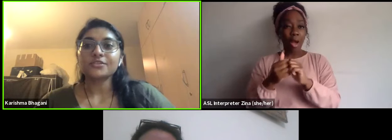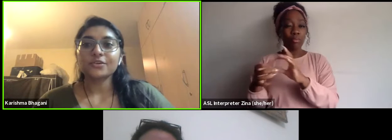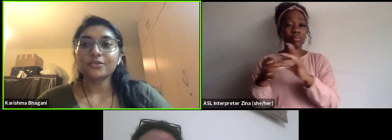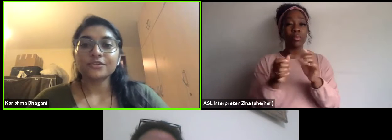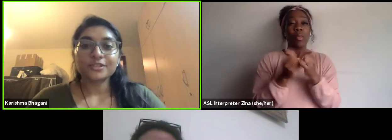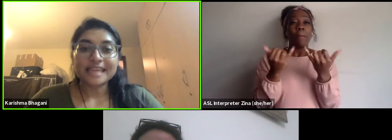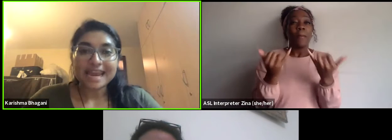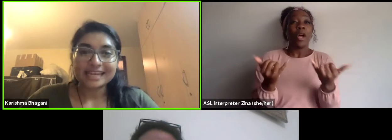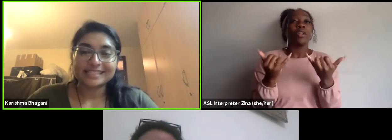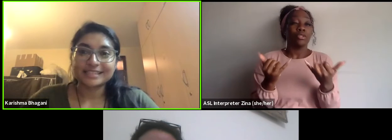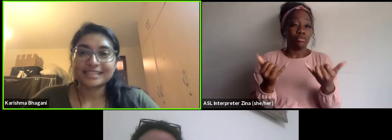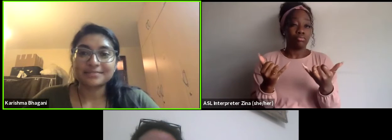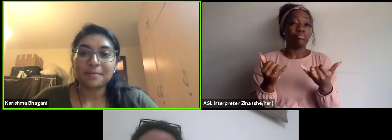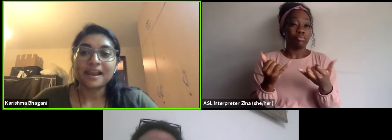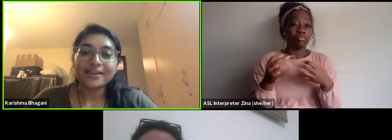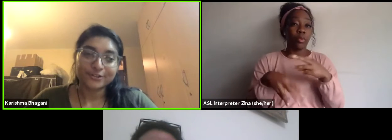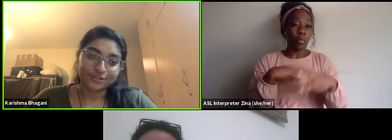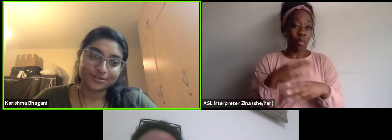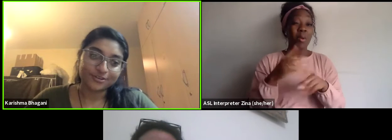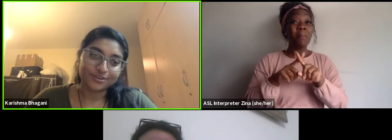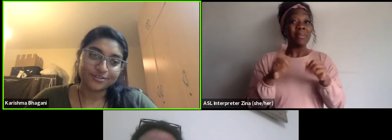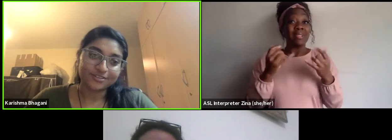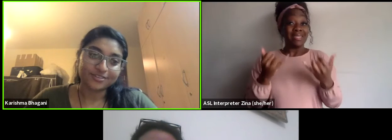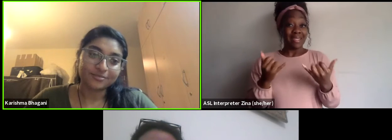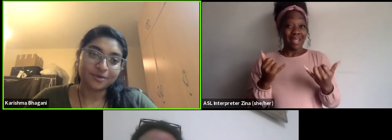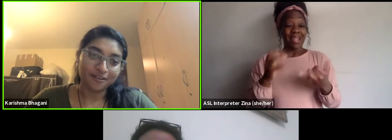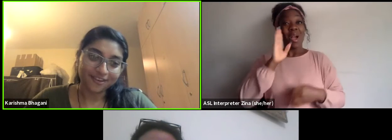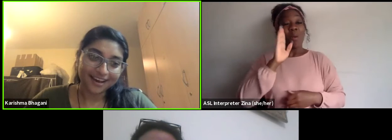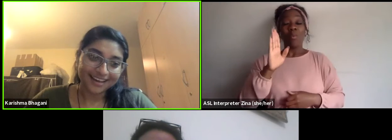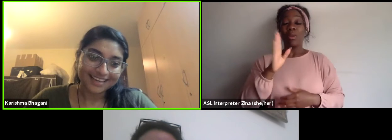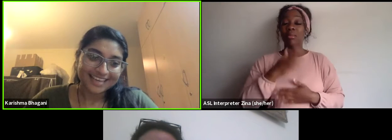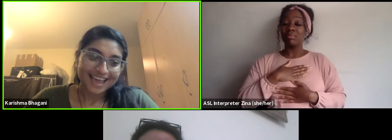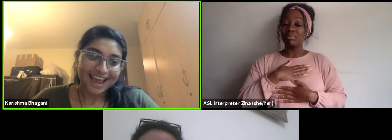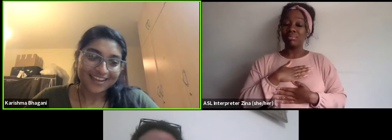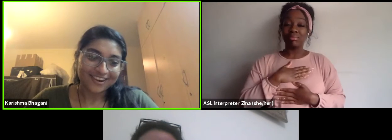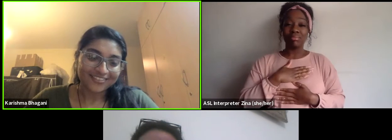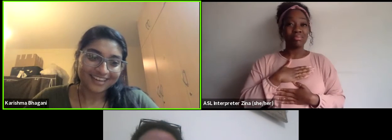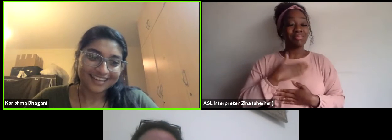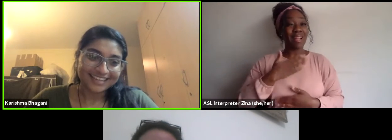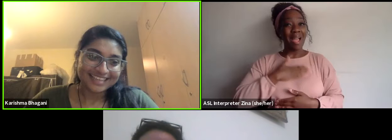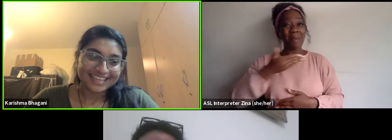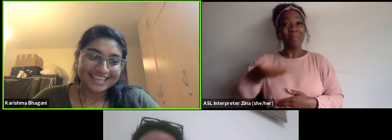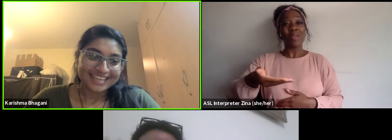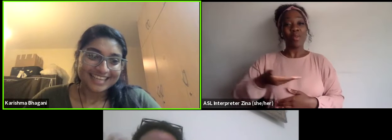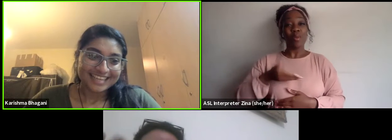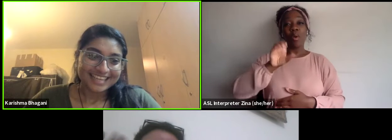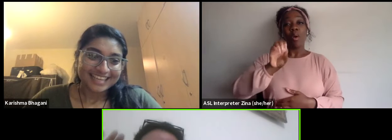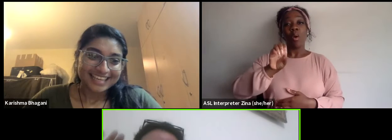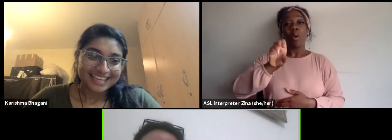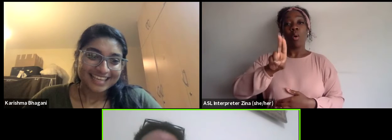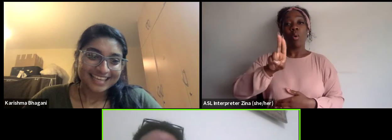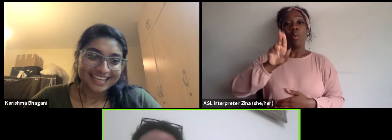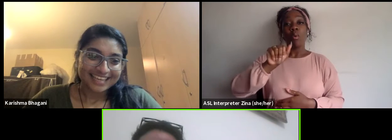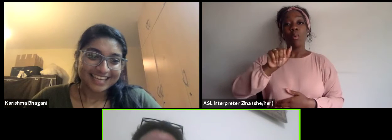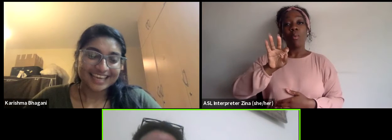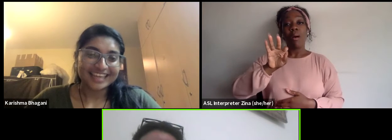So today it is my pleasure to introduce Quafa. Hi, Quafa. Hi.